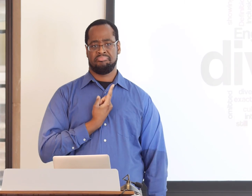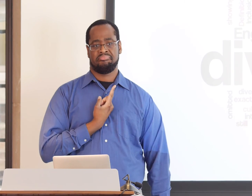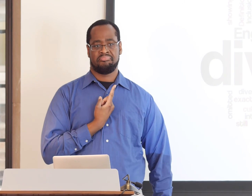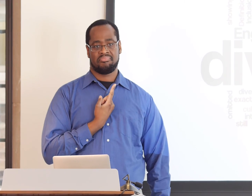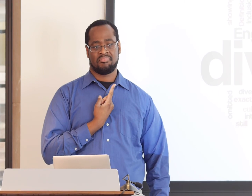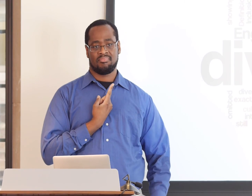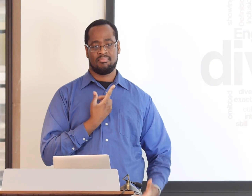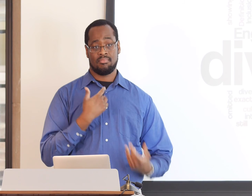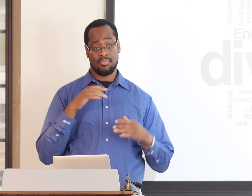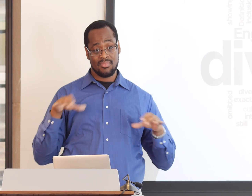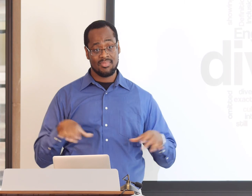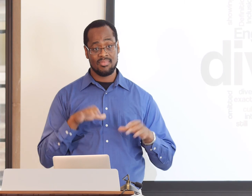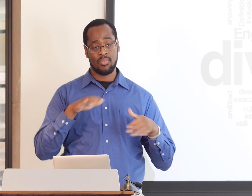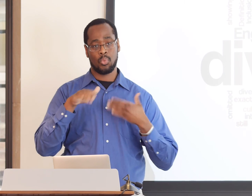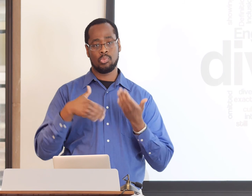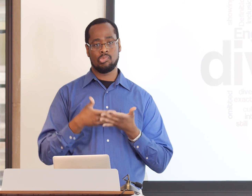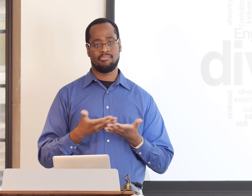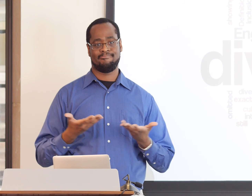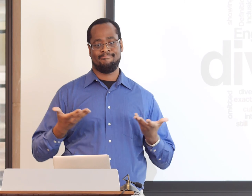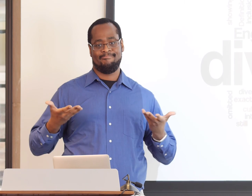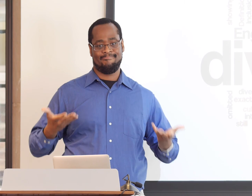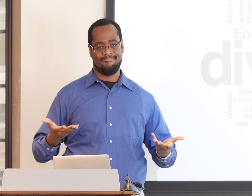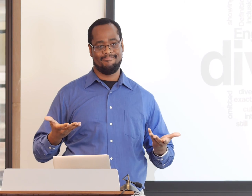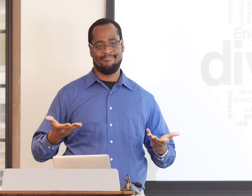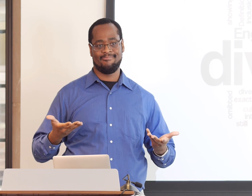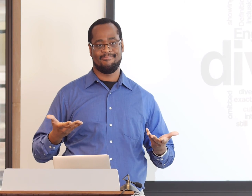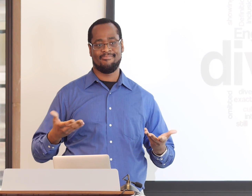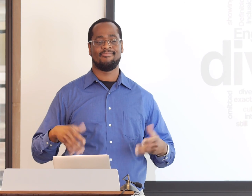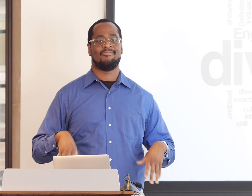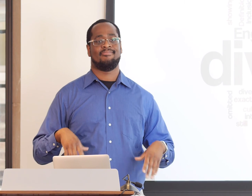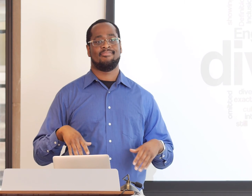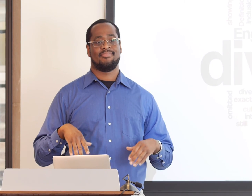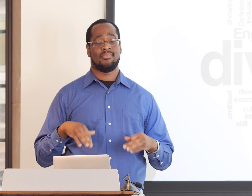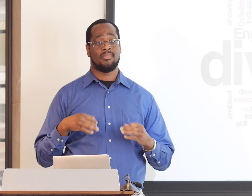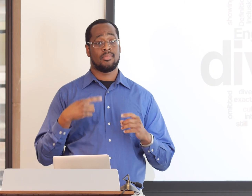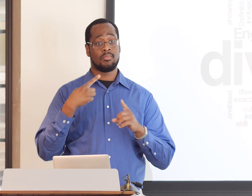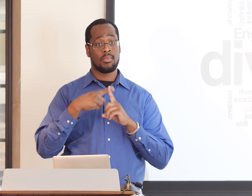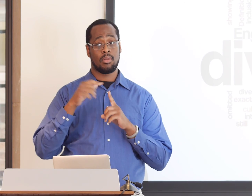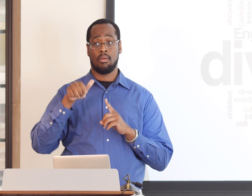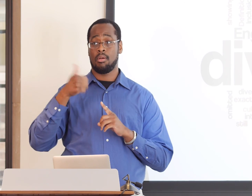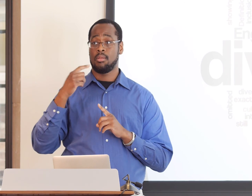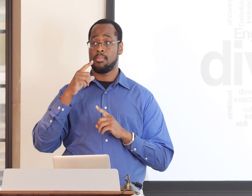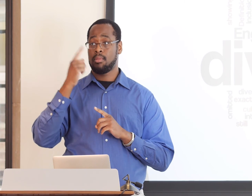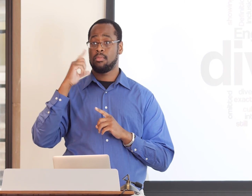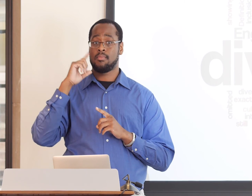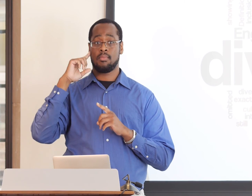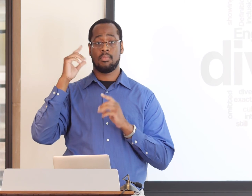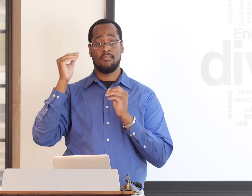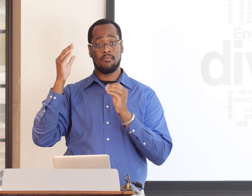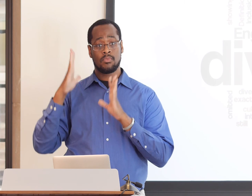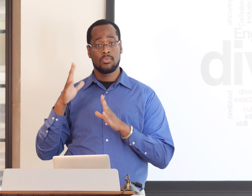in other fields, some retiring, and I was the one left focusing primarily on this topic.